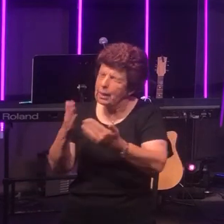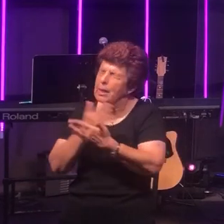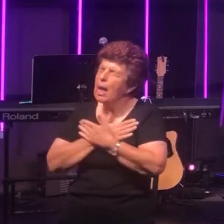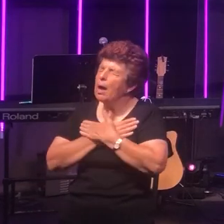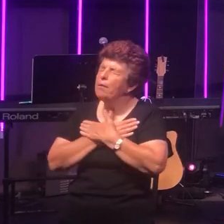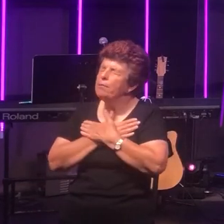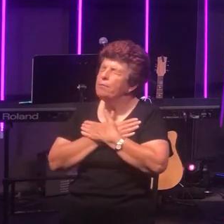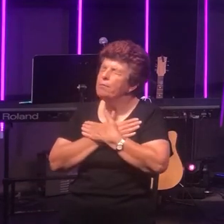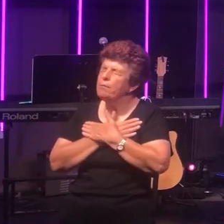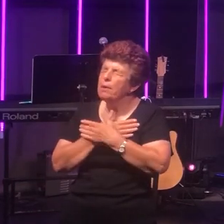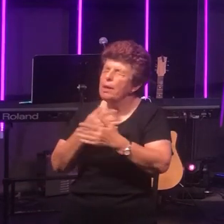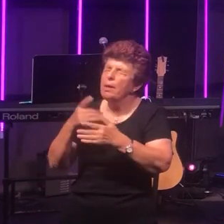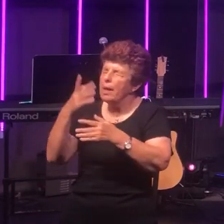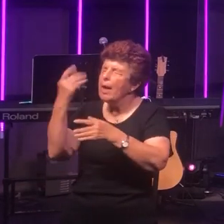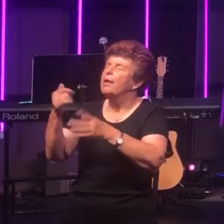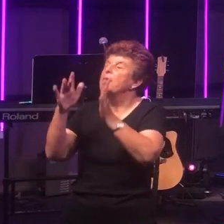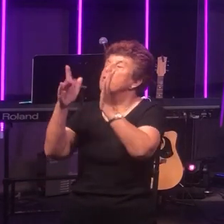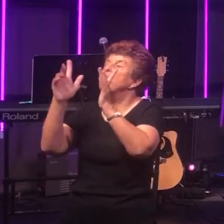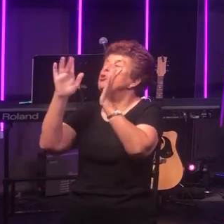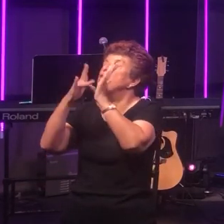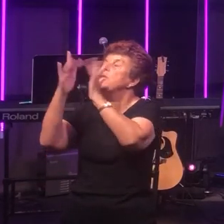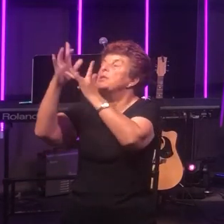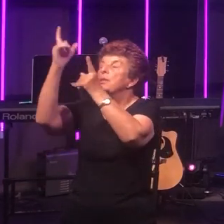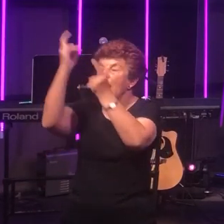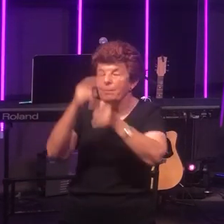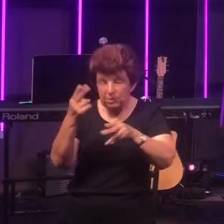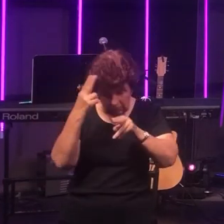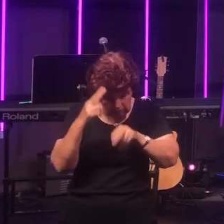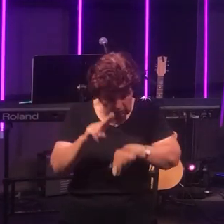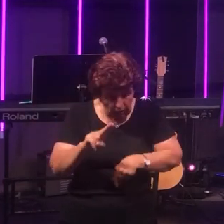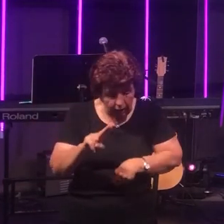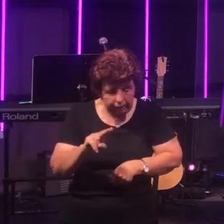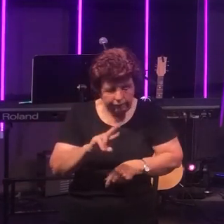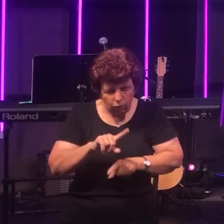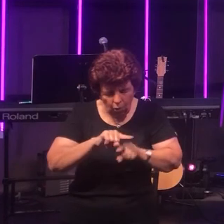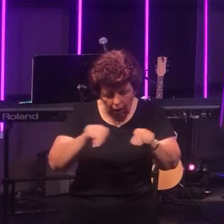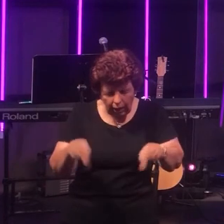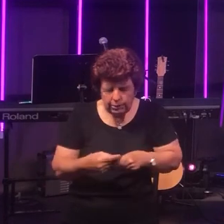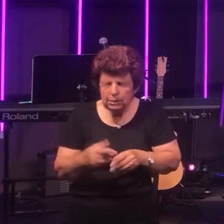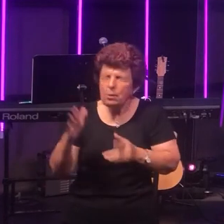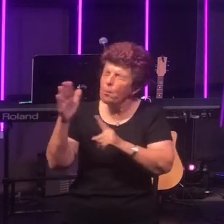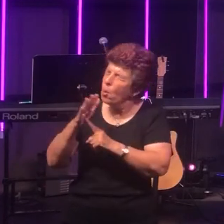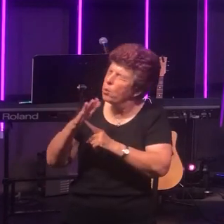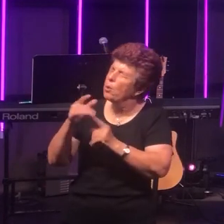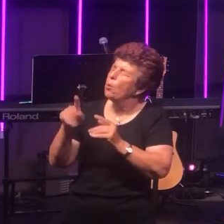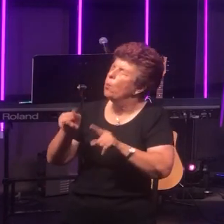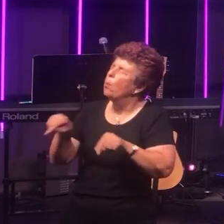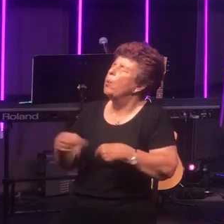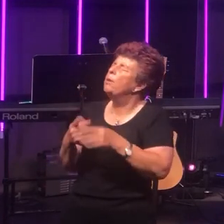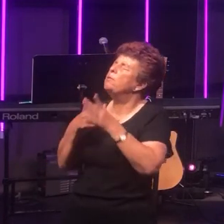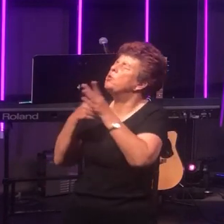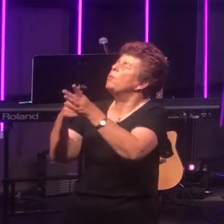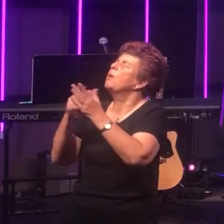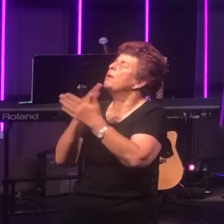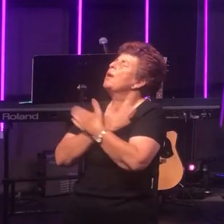the Lord Jesus to die for us. It's important that we respond in love to Him!